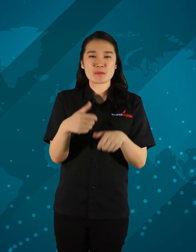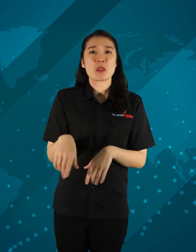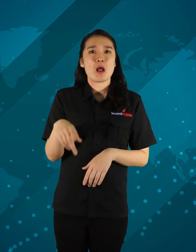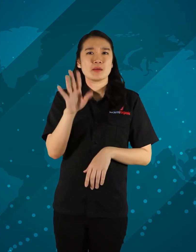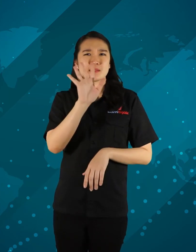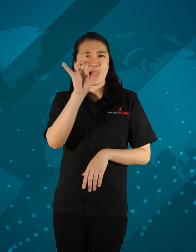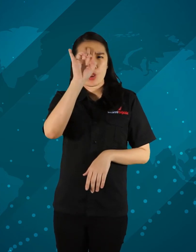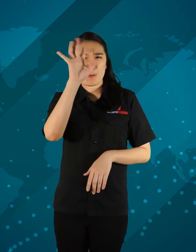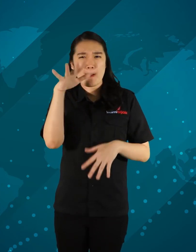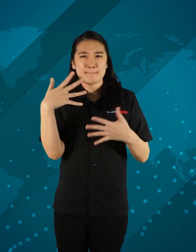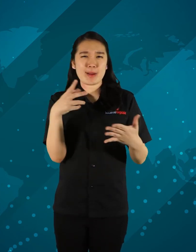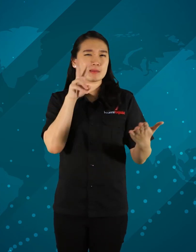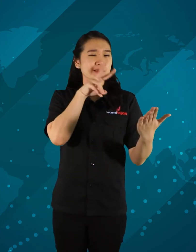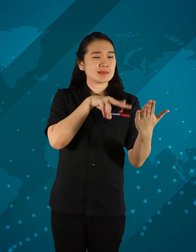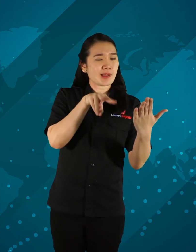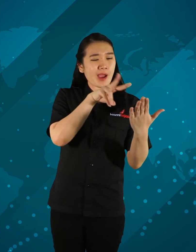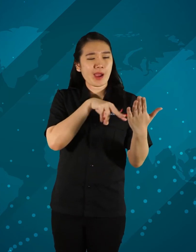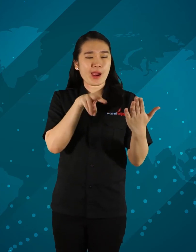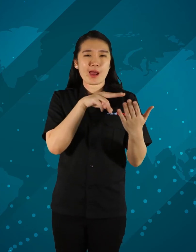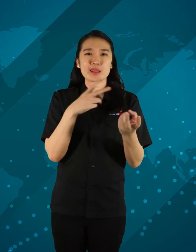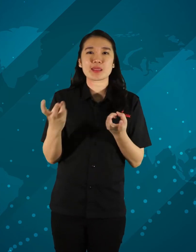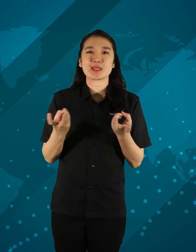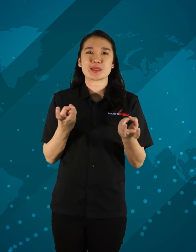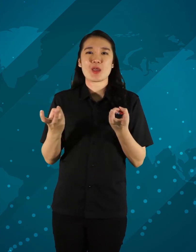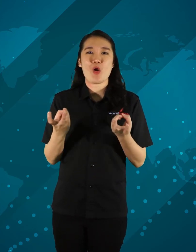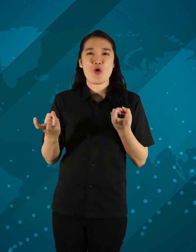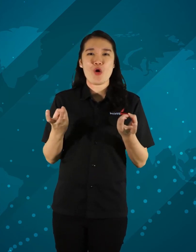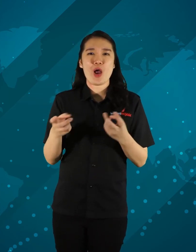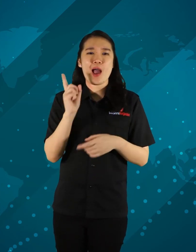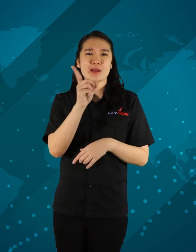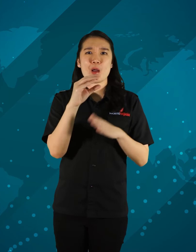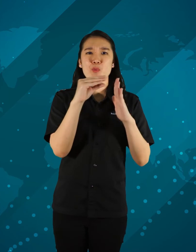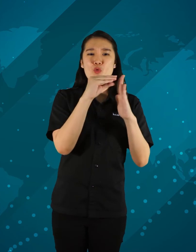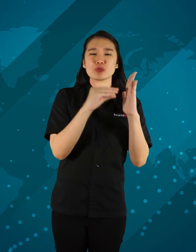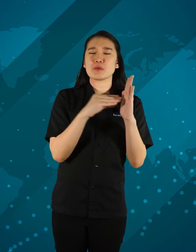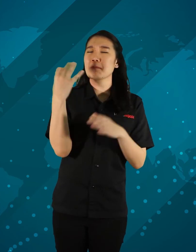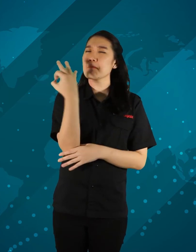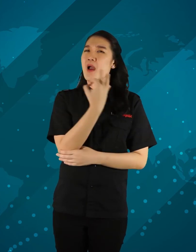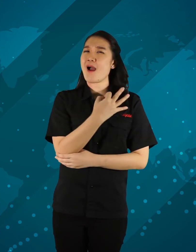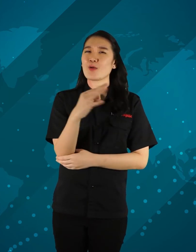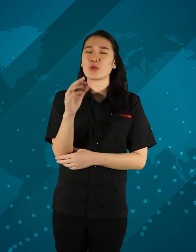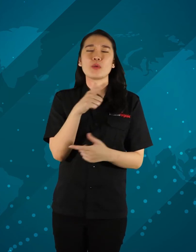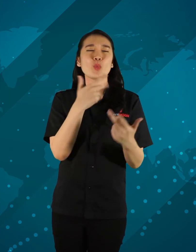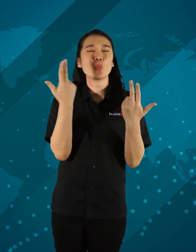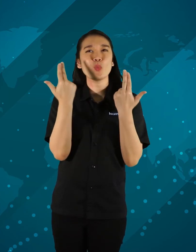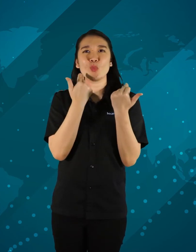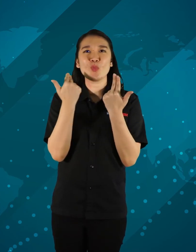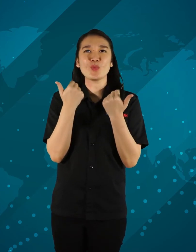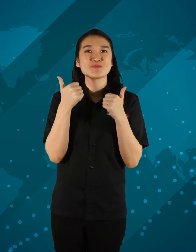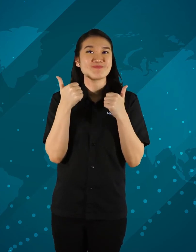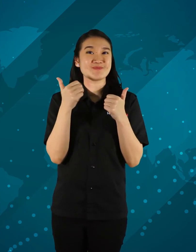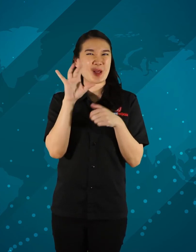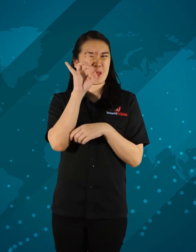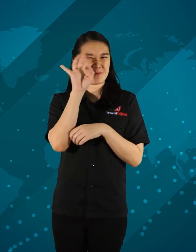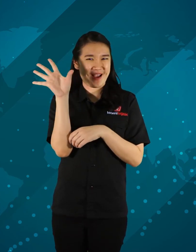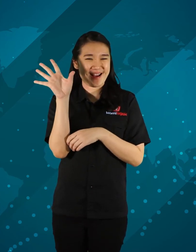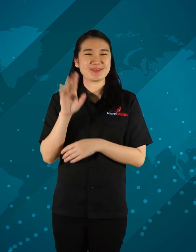Don't forget to check our TikTokBijak, there's new content.